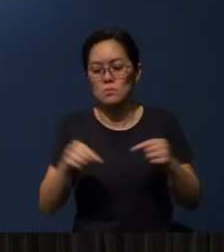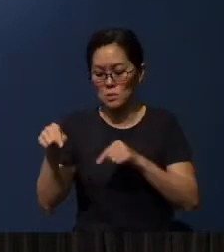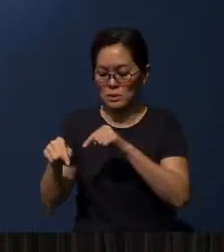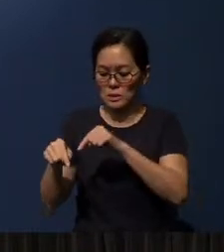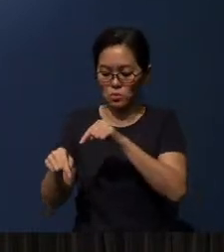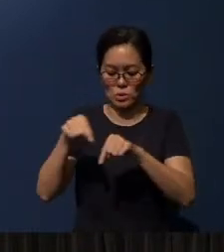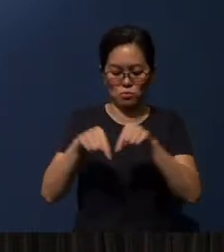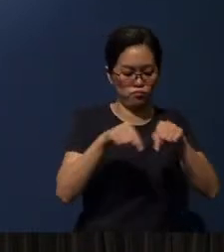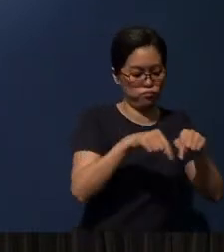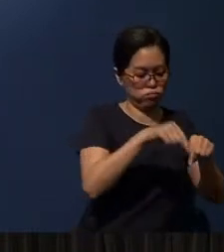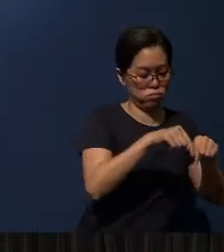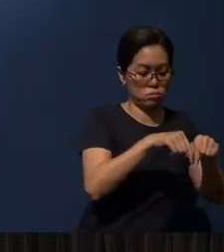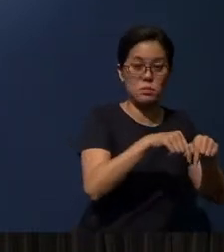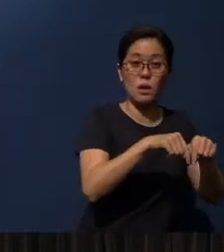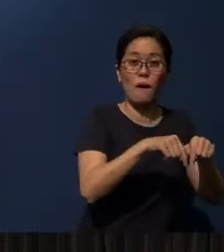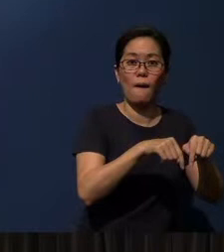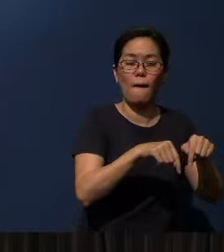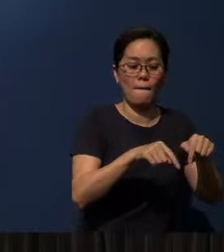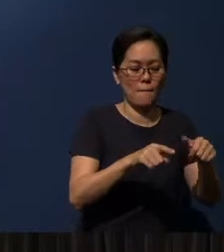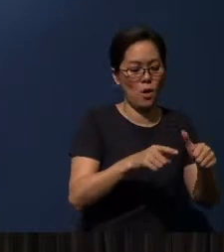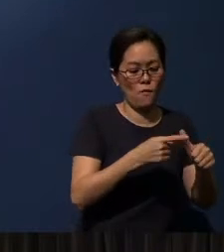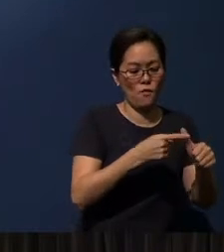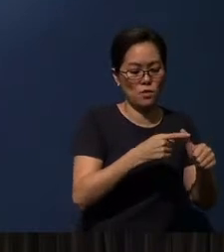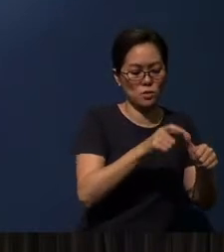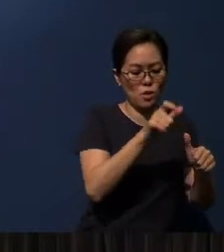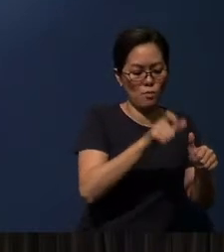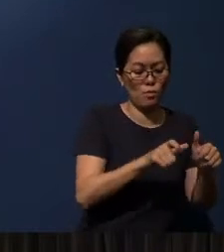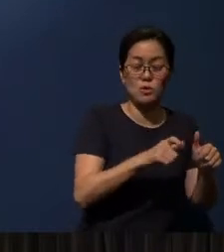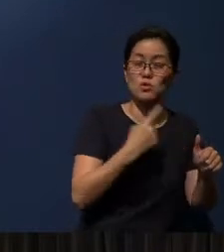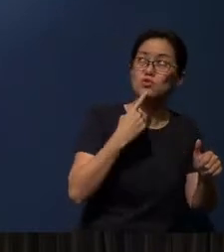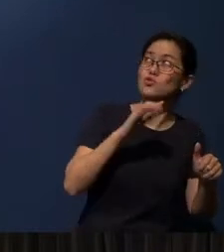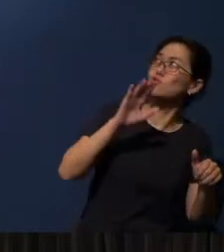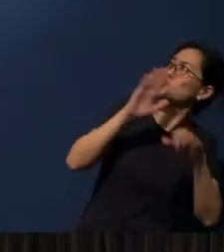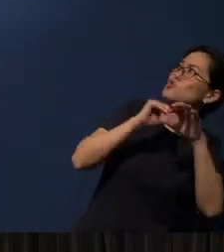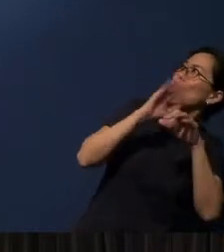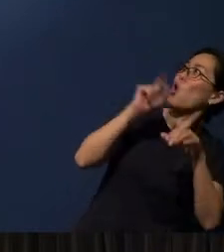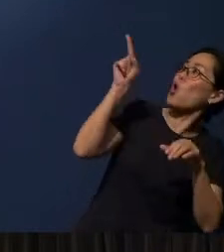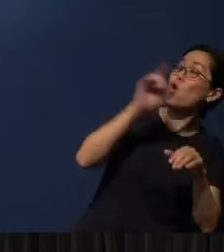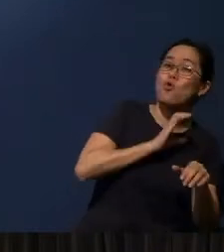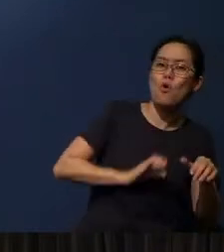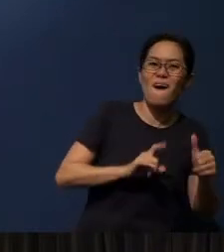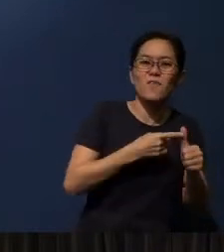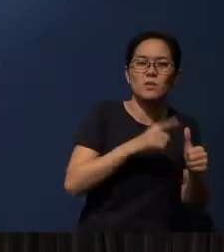He says for a person to call on Christ, really, he needs first to believe.